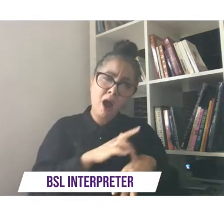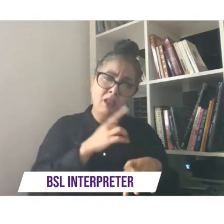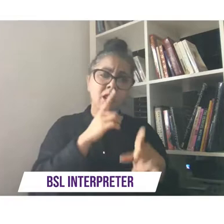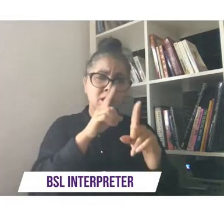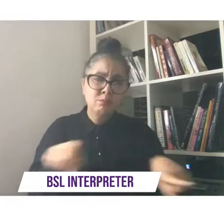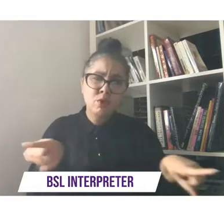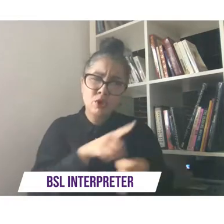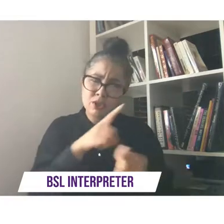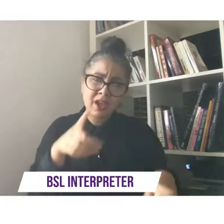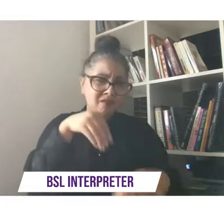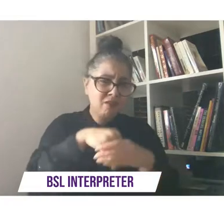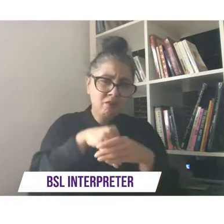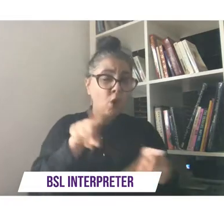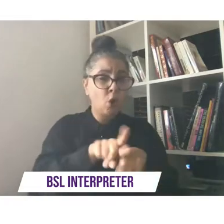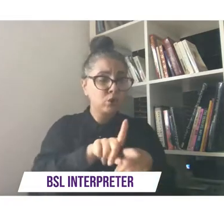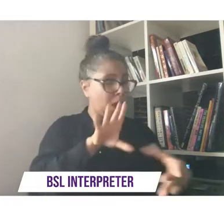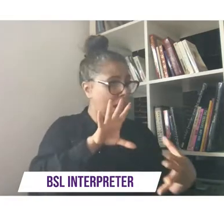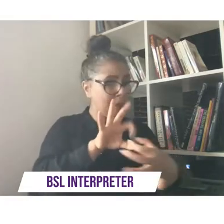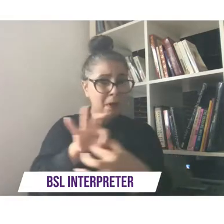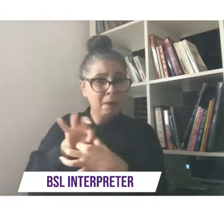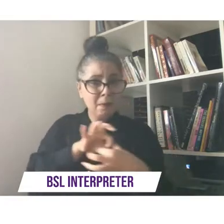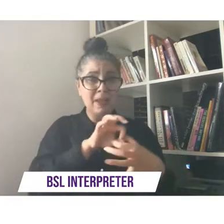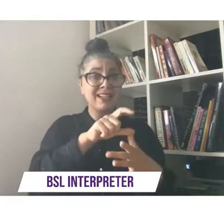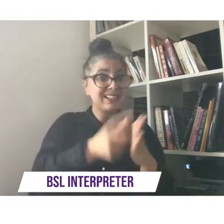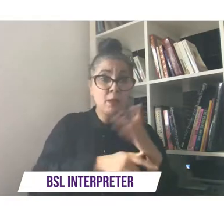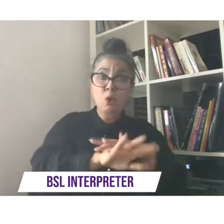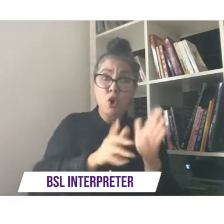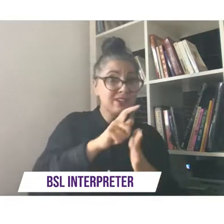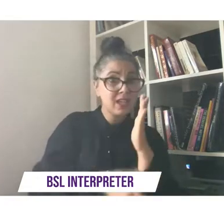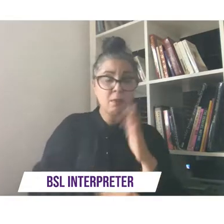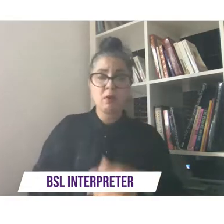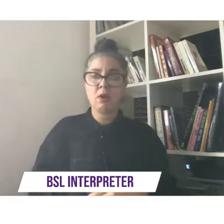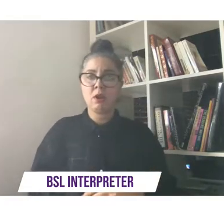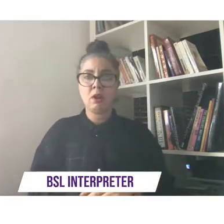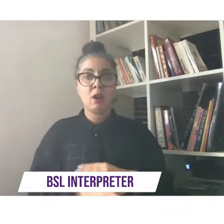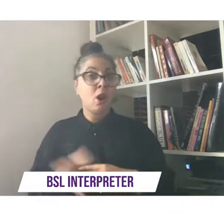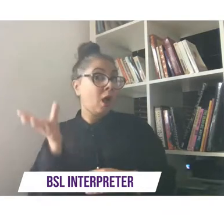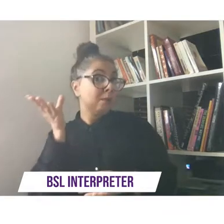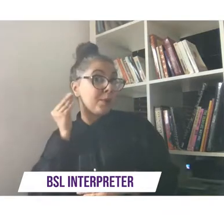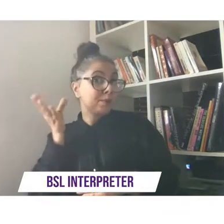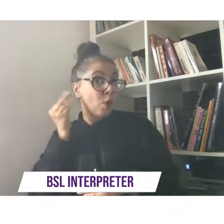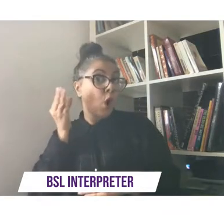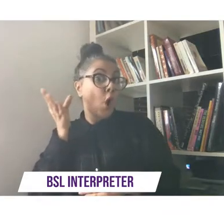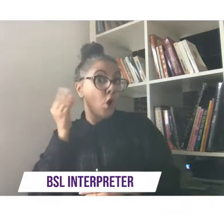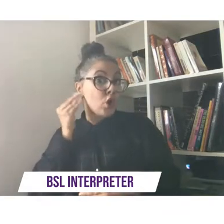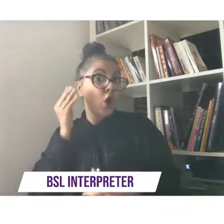engaging with young disabled and non-disabled people audio description time i am a white